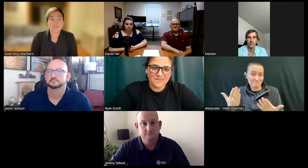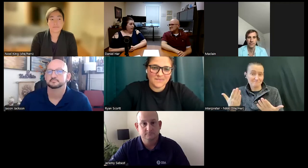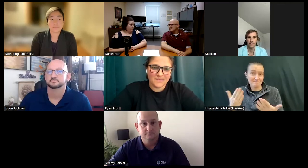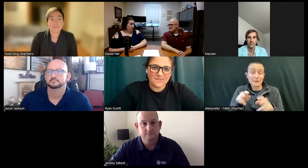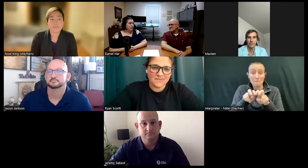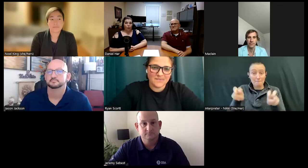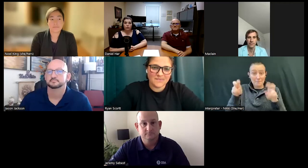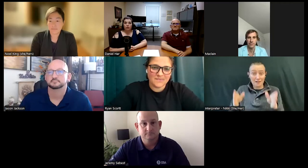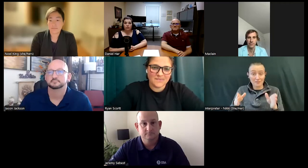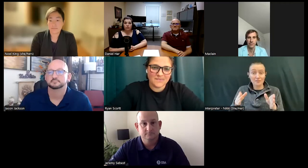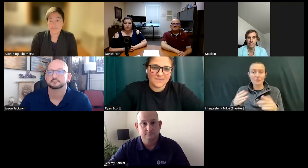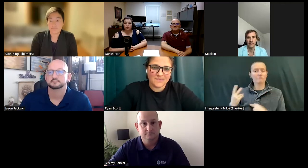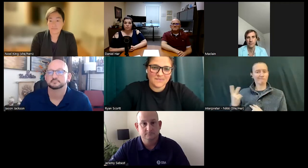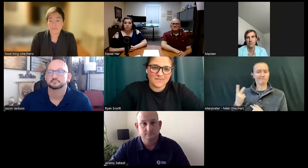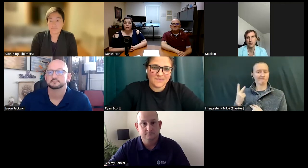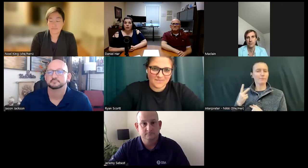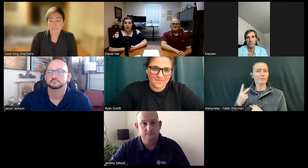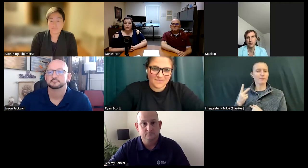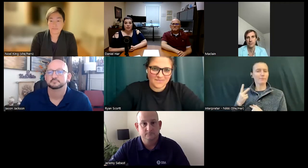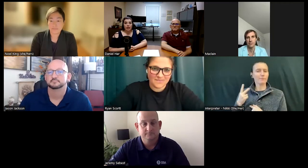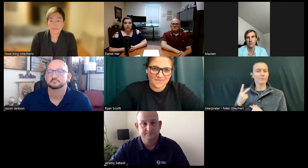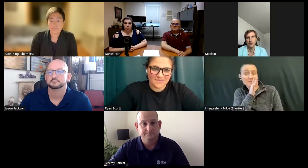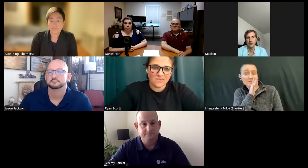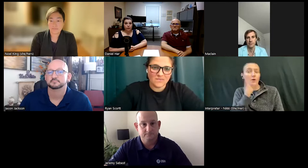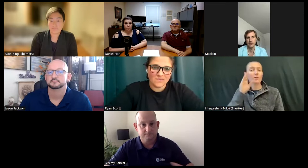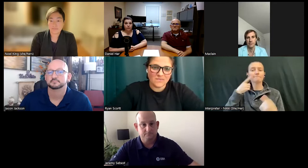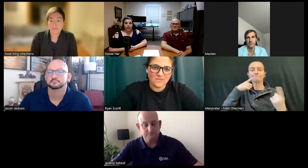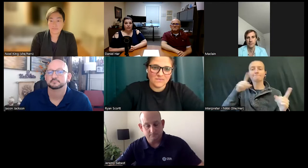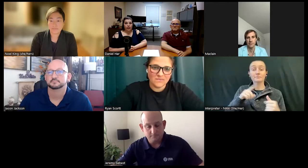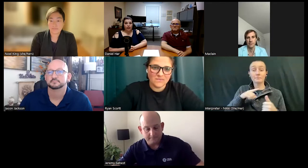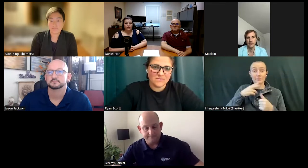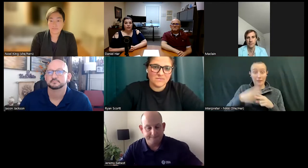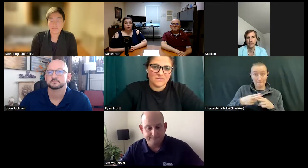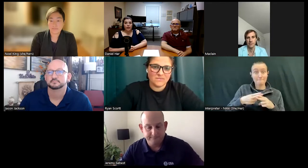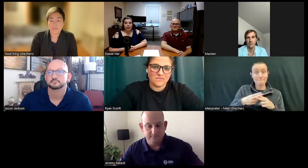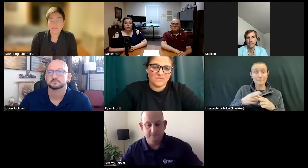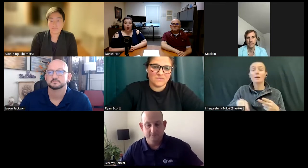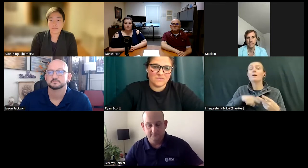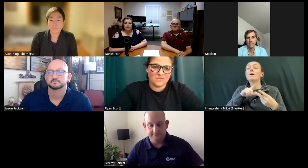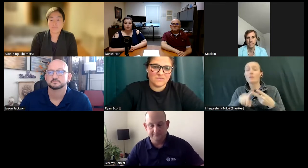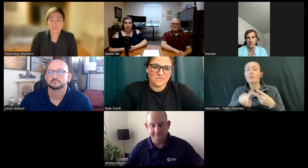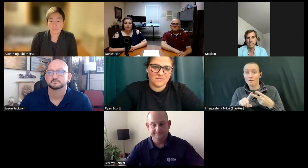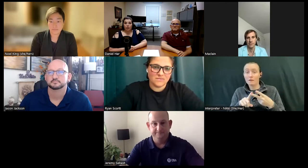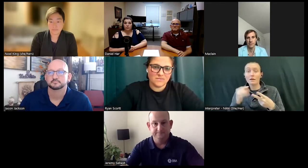are speaking we're going to be announcing our name first and then if we have a comment to make while someone else is